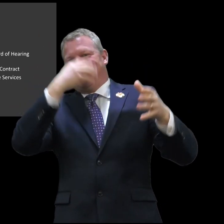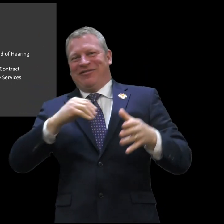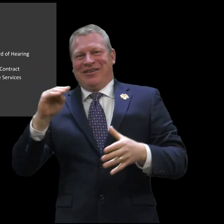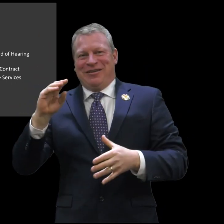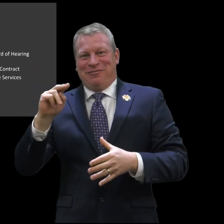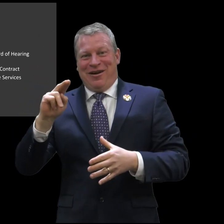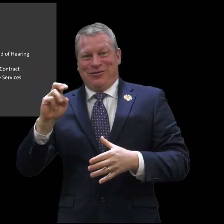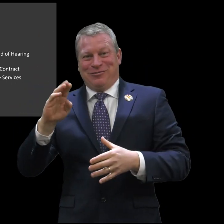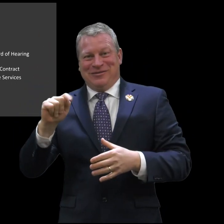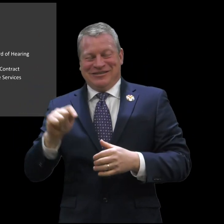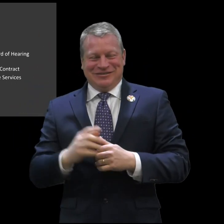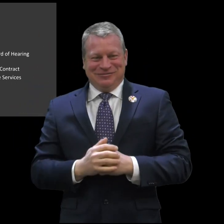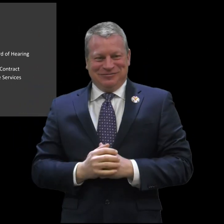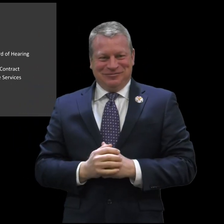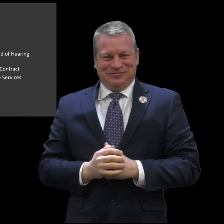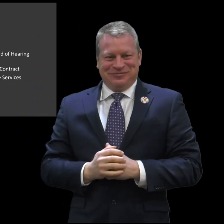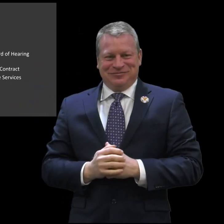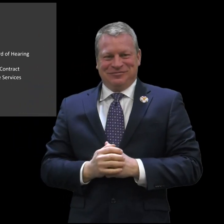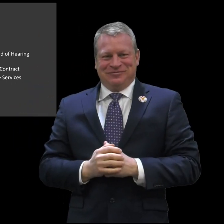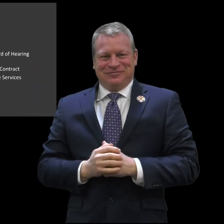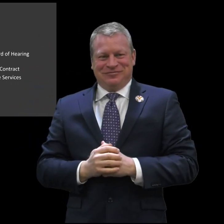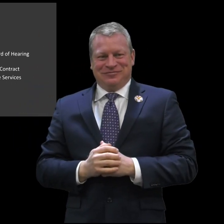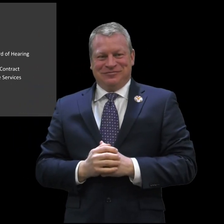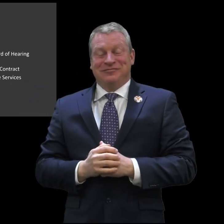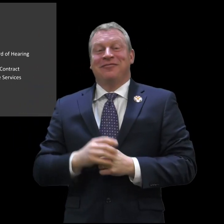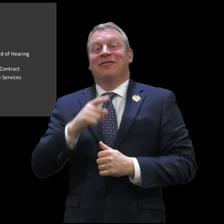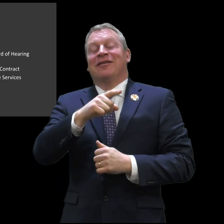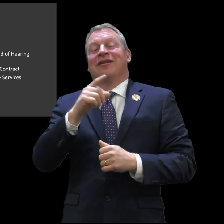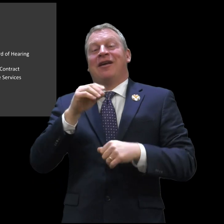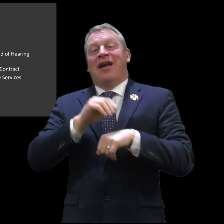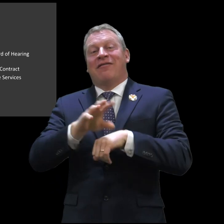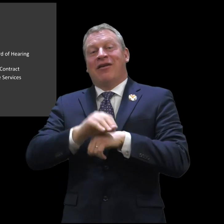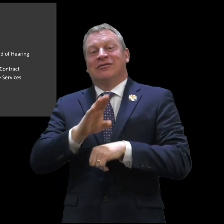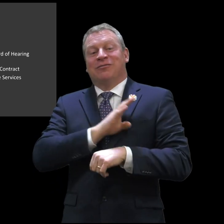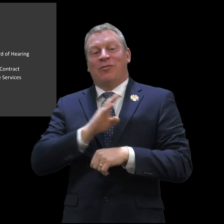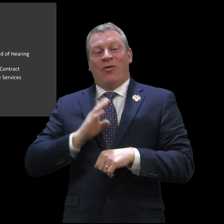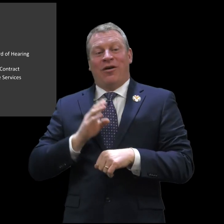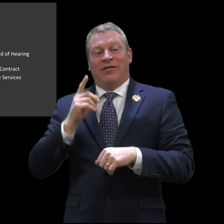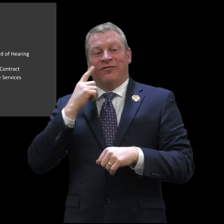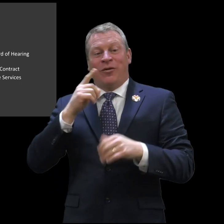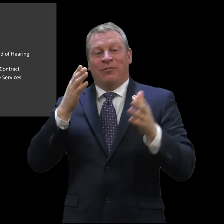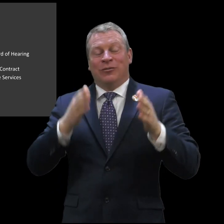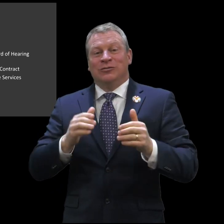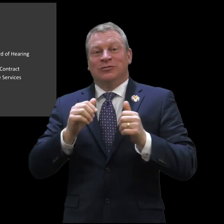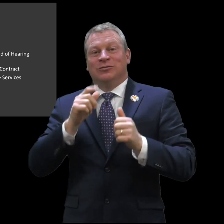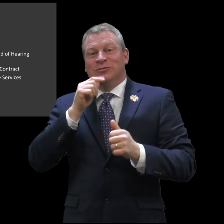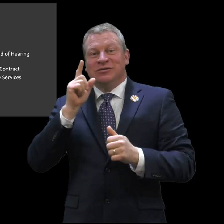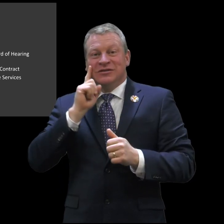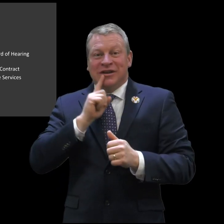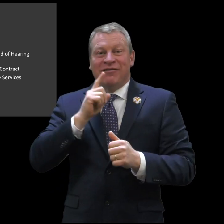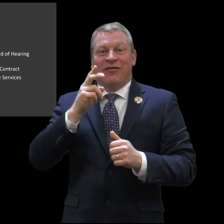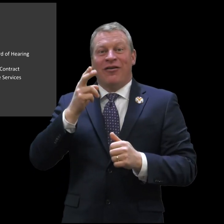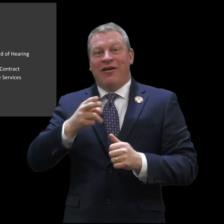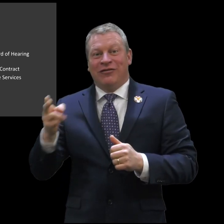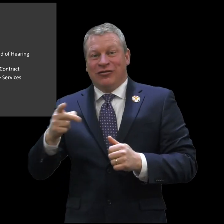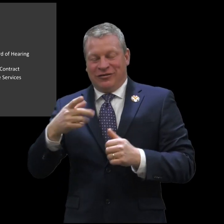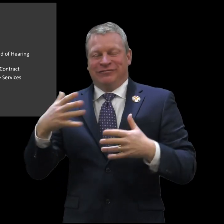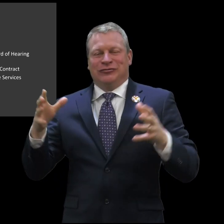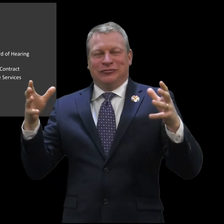celebrate the unveiling of this beautiful monument. The advisory board